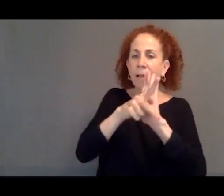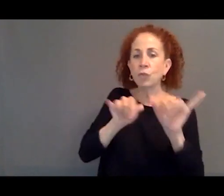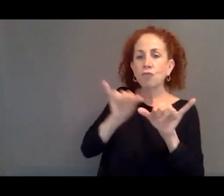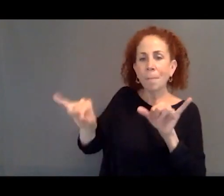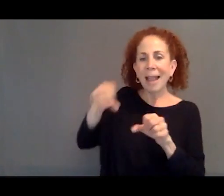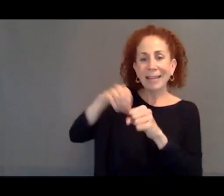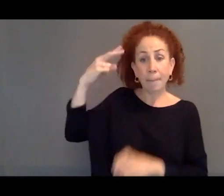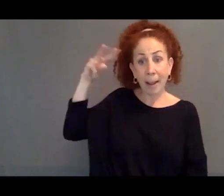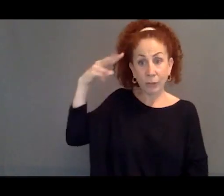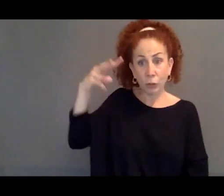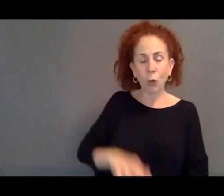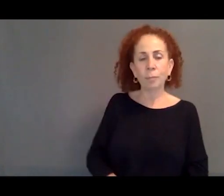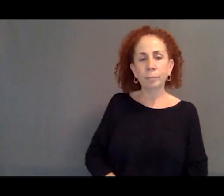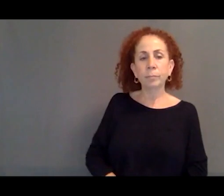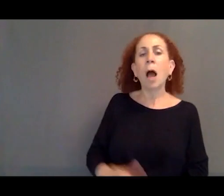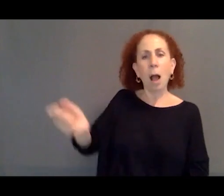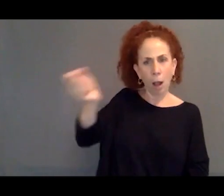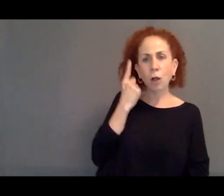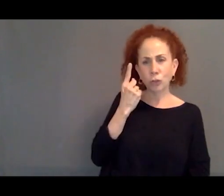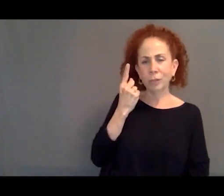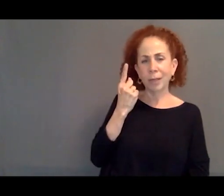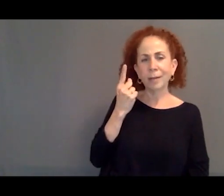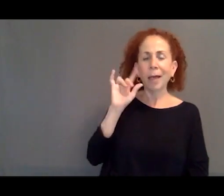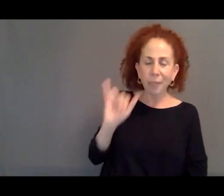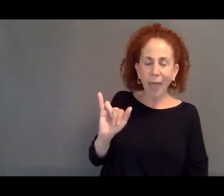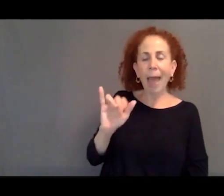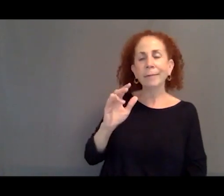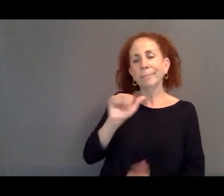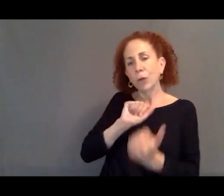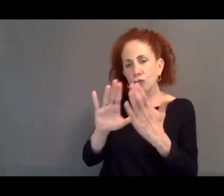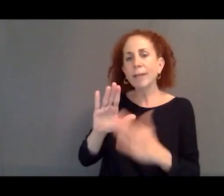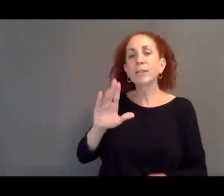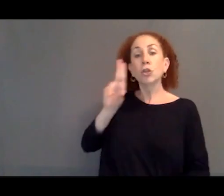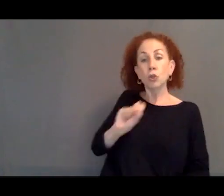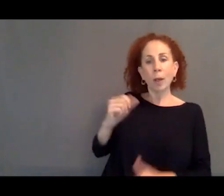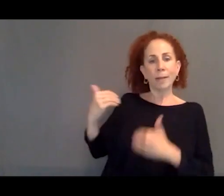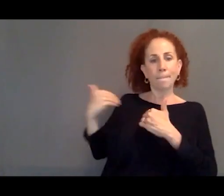So I understand that kind of takes care of the burden that the United States will invite from Mexico.